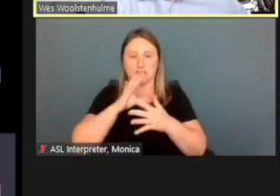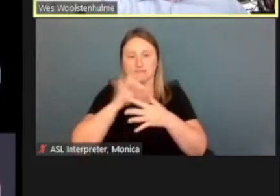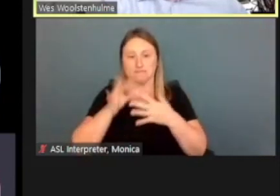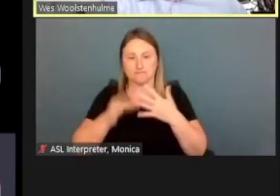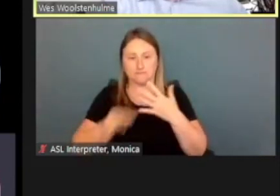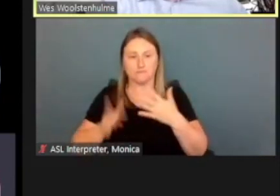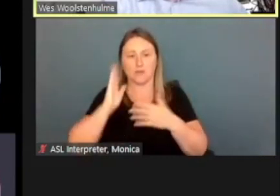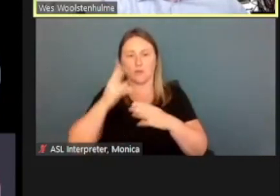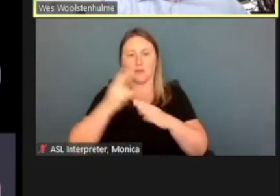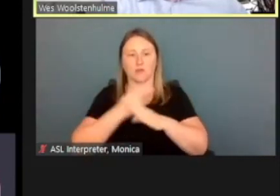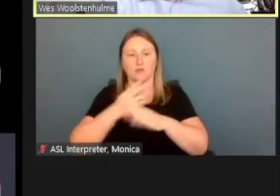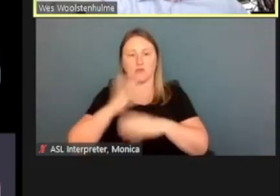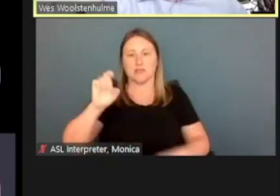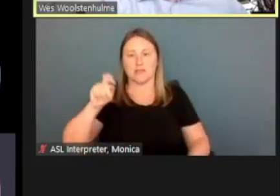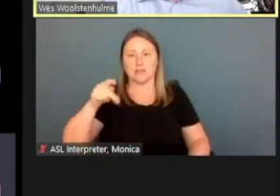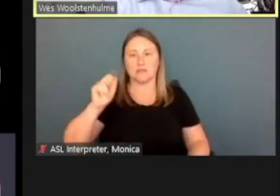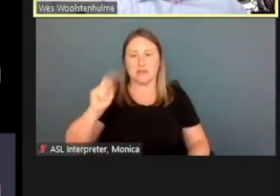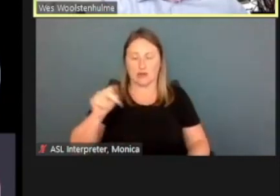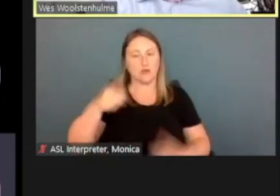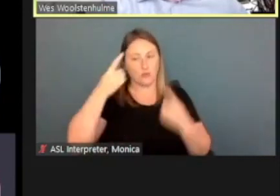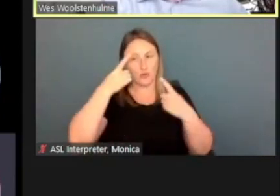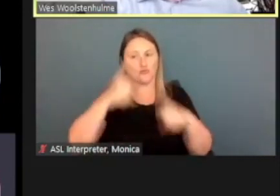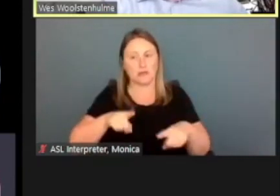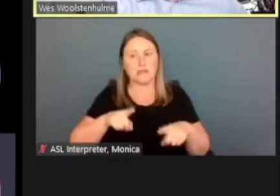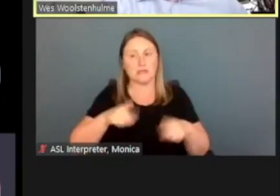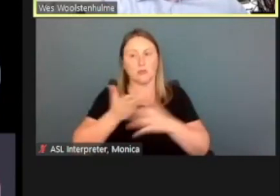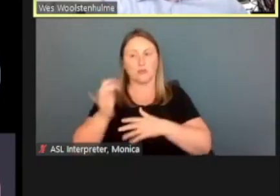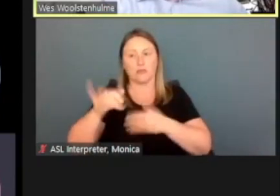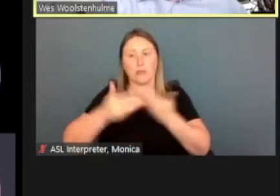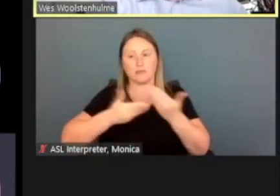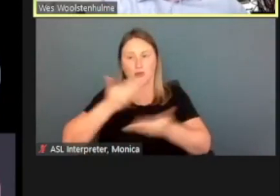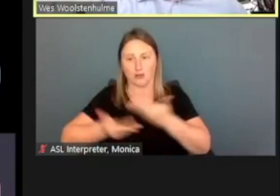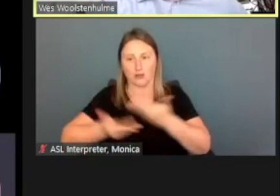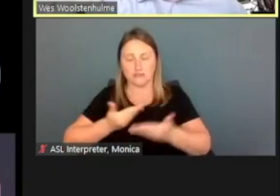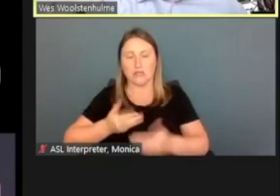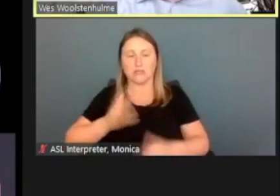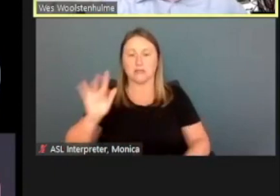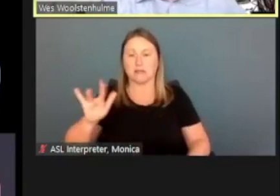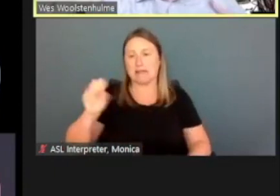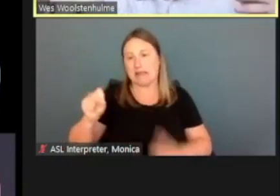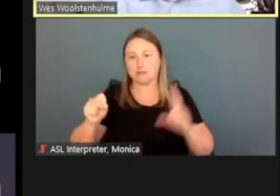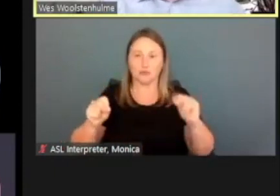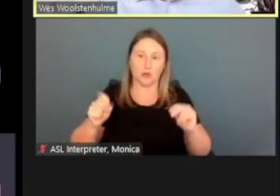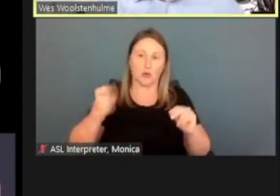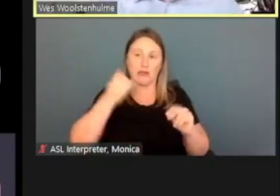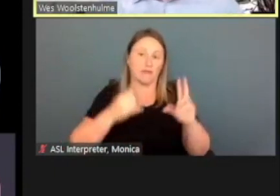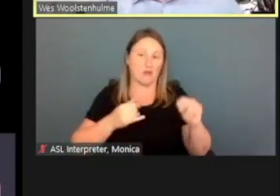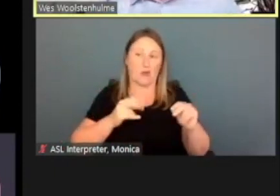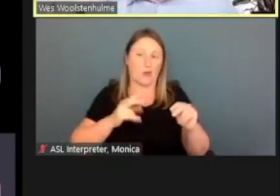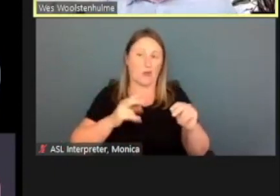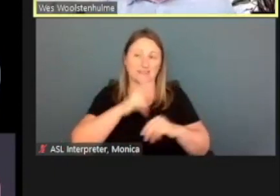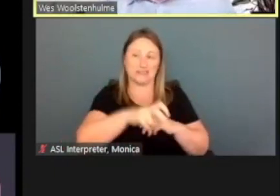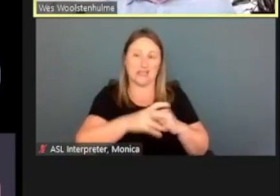And you agree to go through that process, they can hit, yes or no. If no, they just skip and they start adding the second